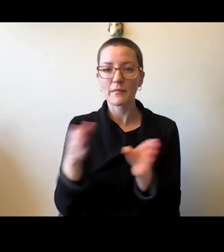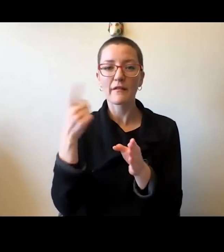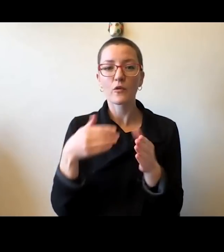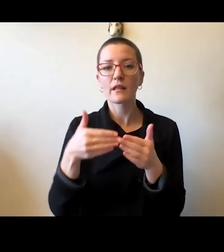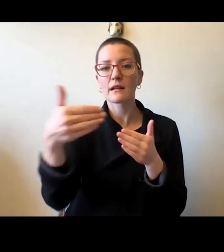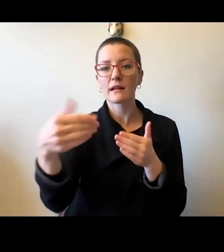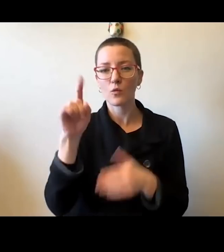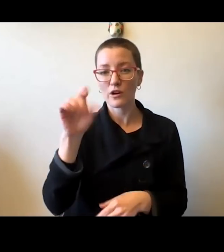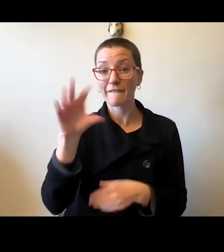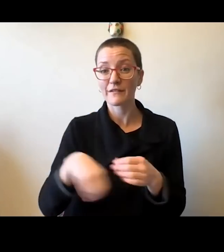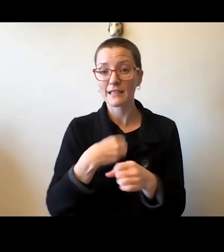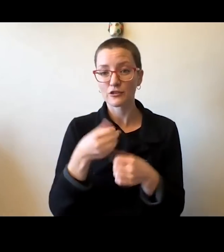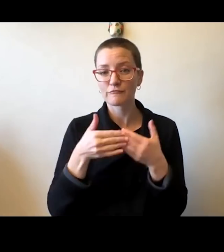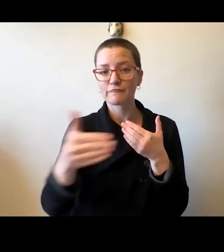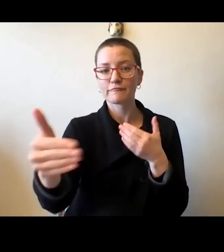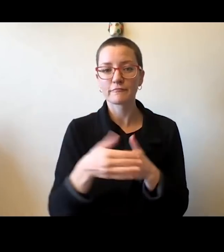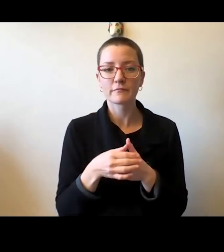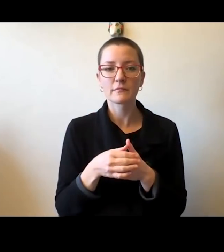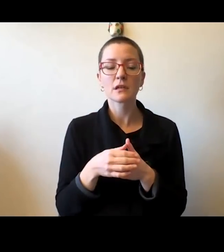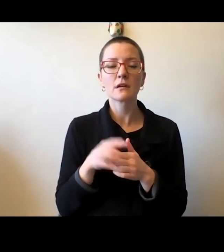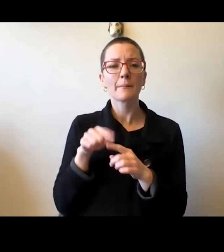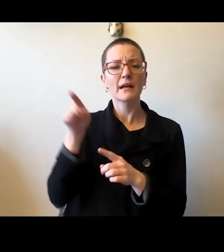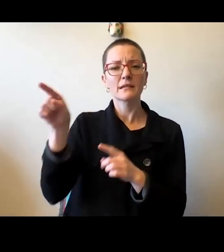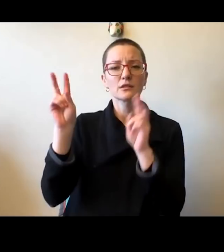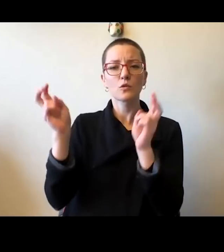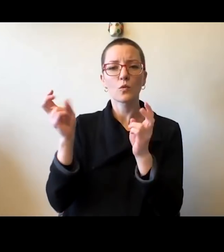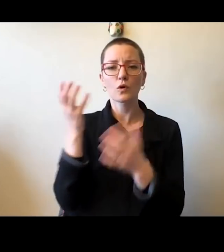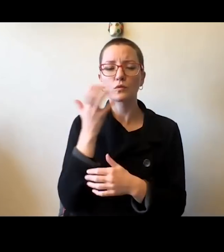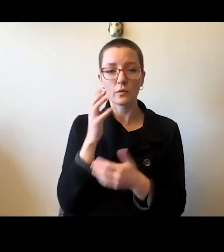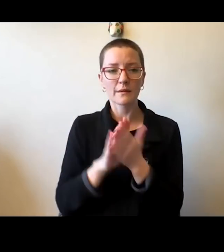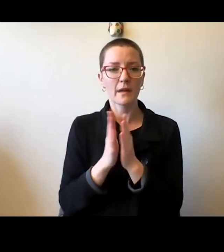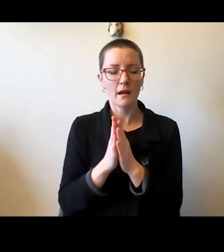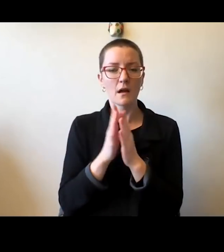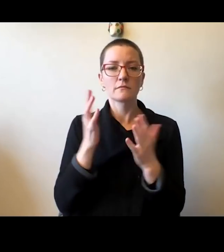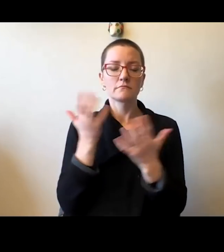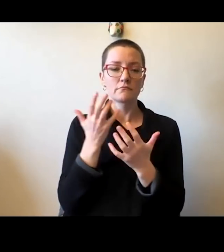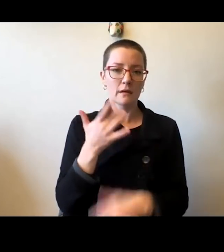but it is never resonated as loud and as clearly as it does today.